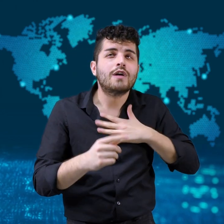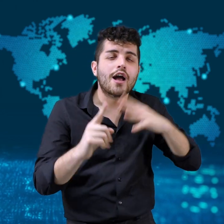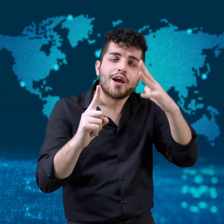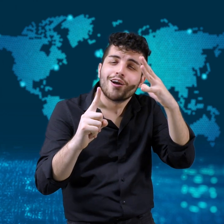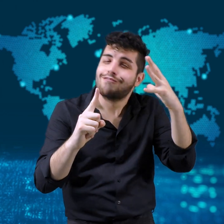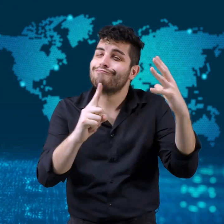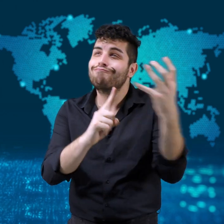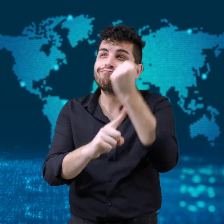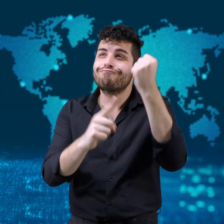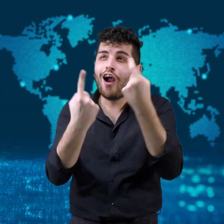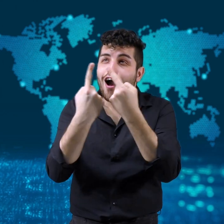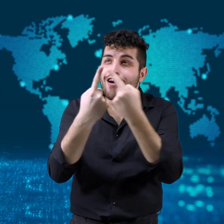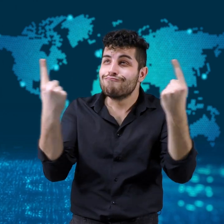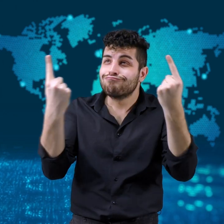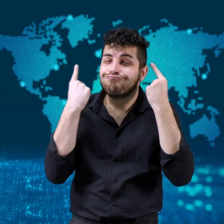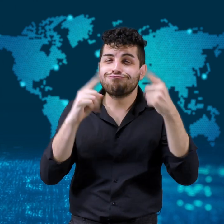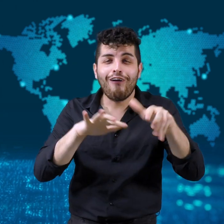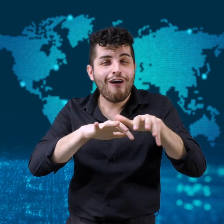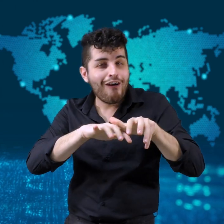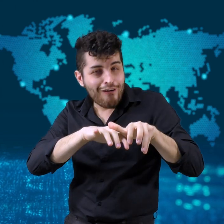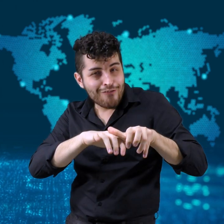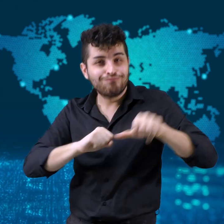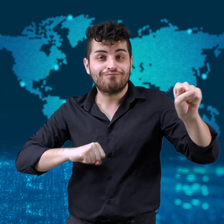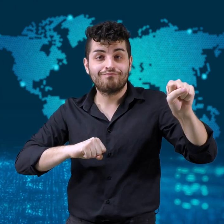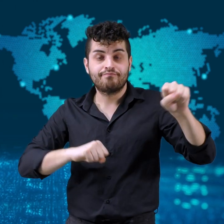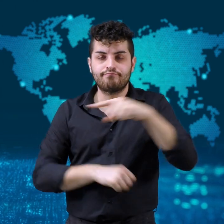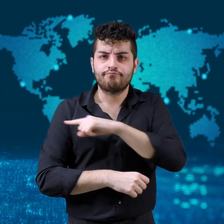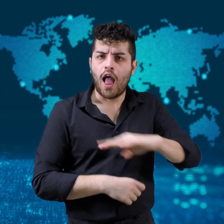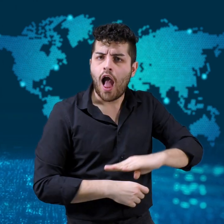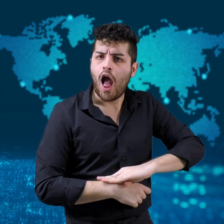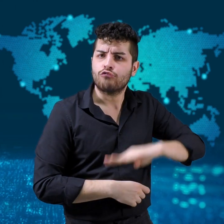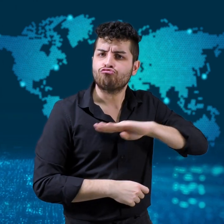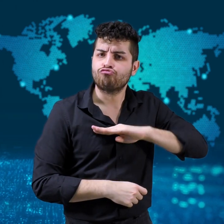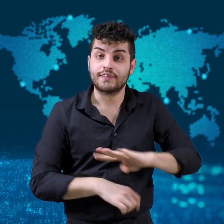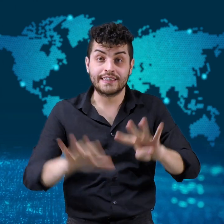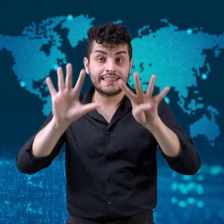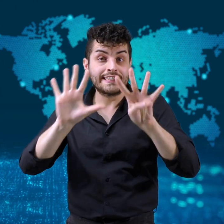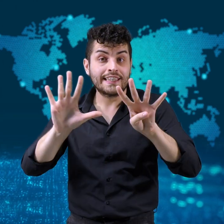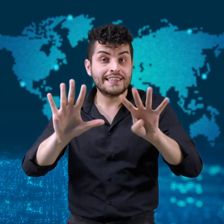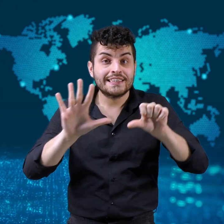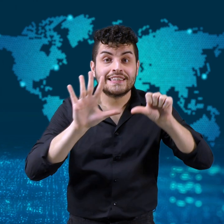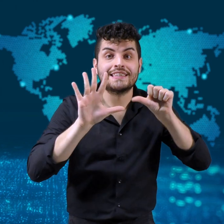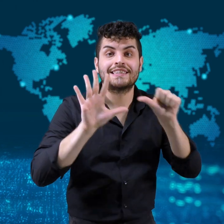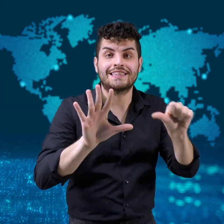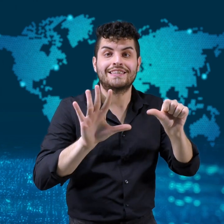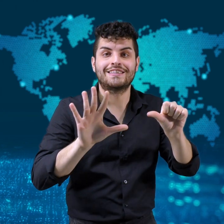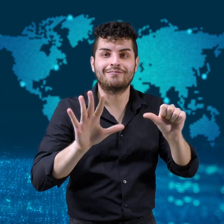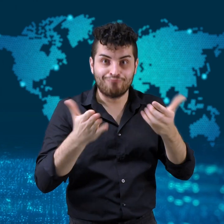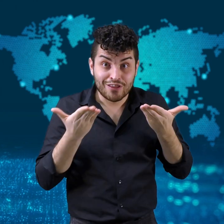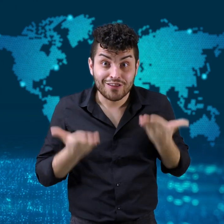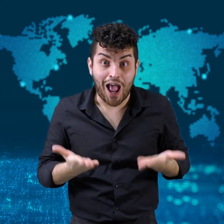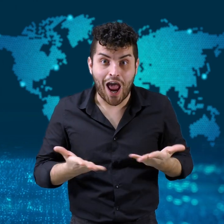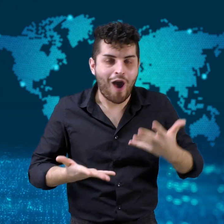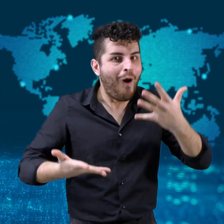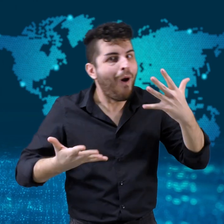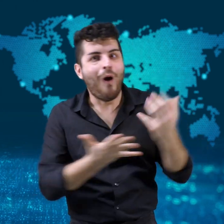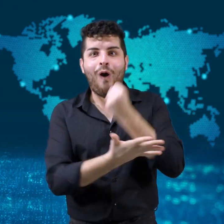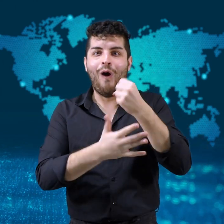but always dreamed of completing a college degree.